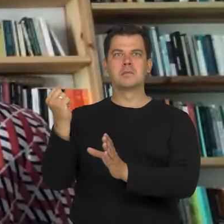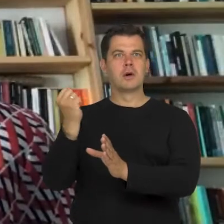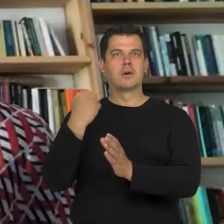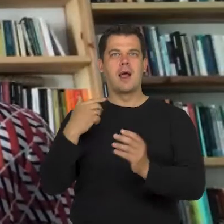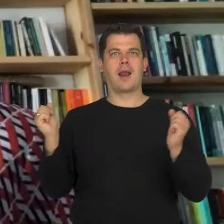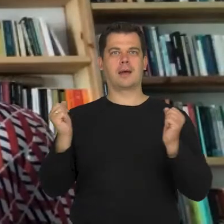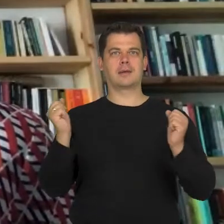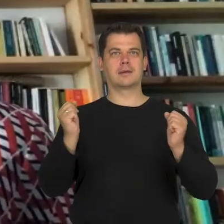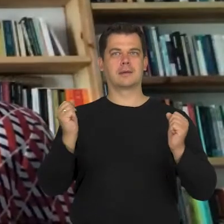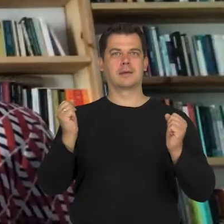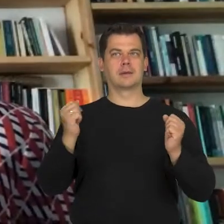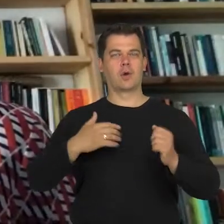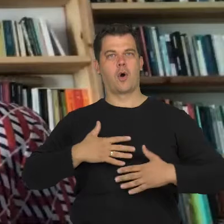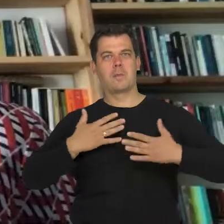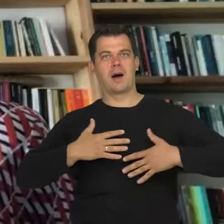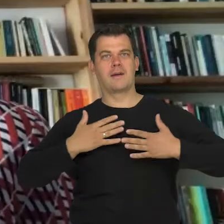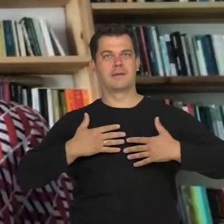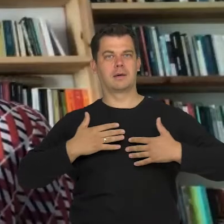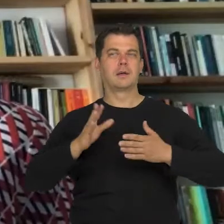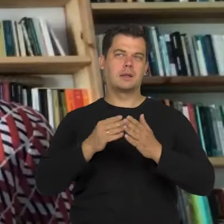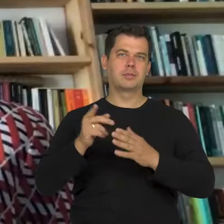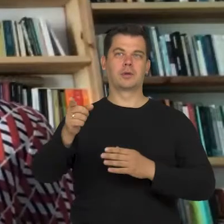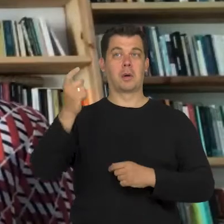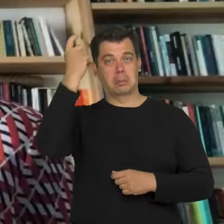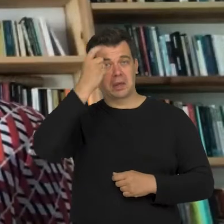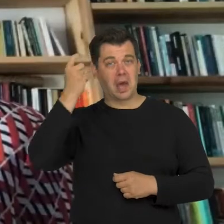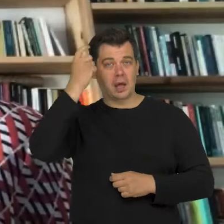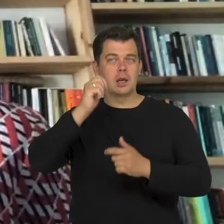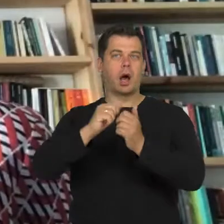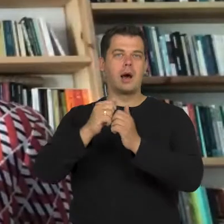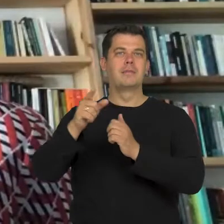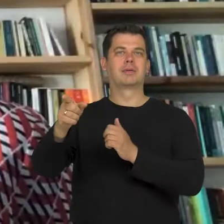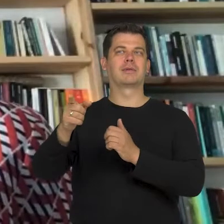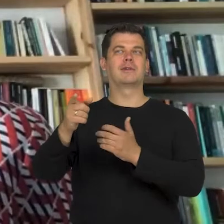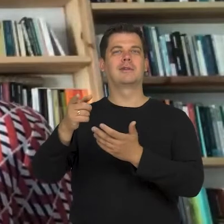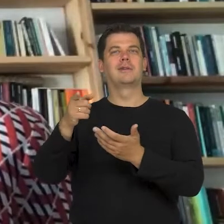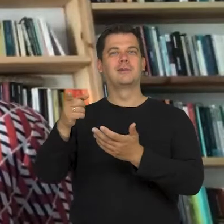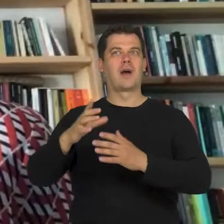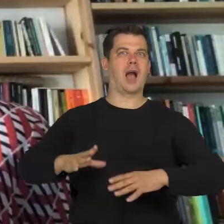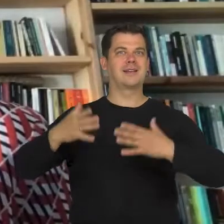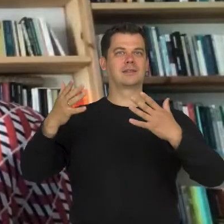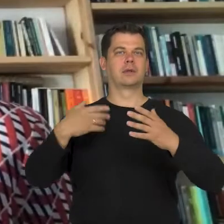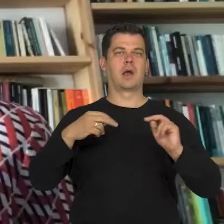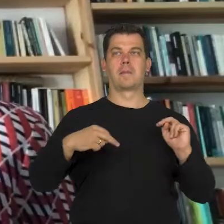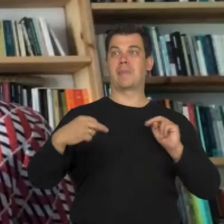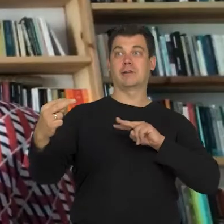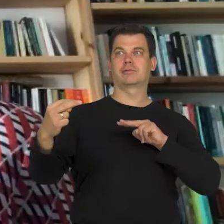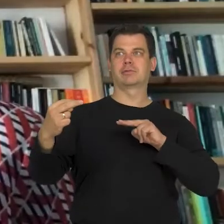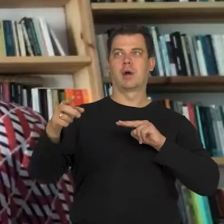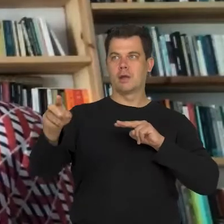so a notion, that something whill happen if we keep looking because this look can be an invitation for interaction which would be aggressive.